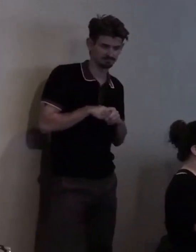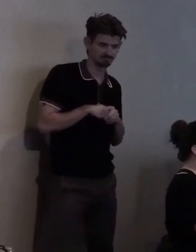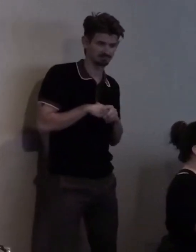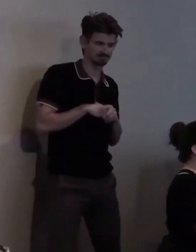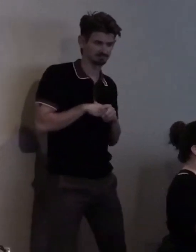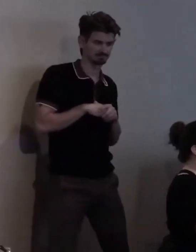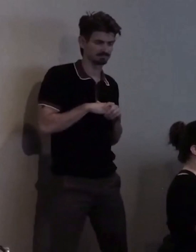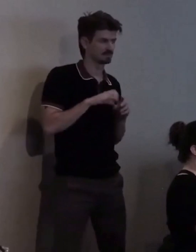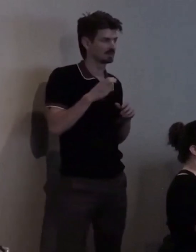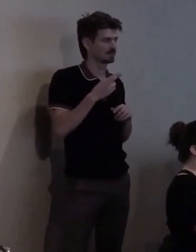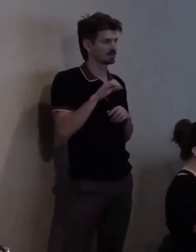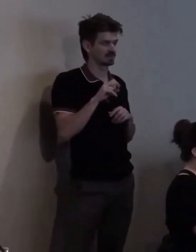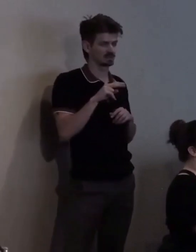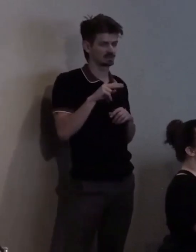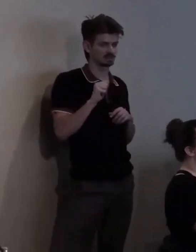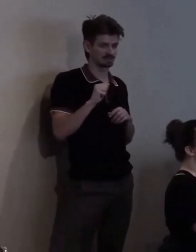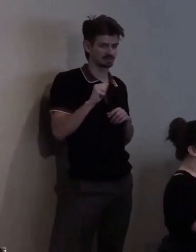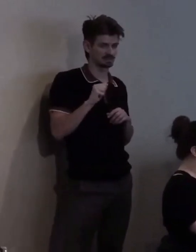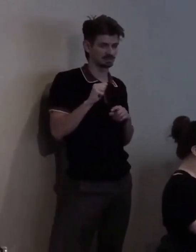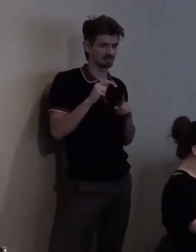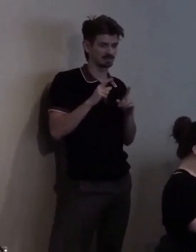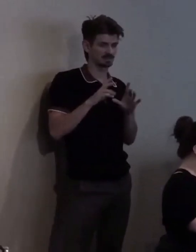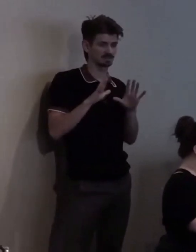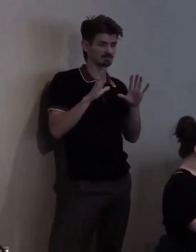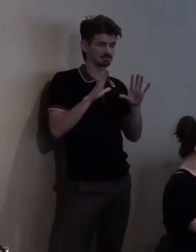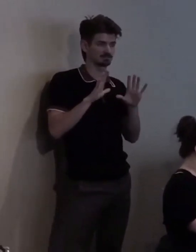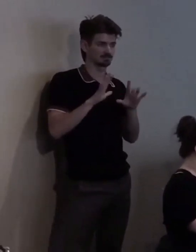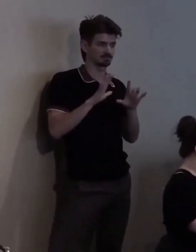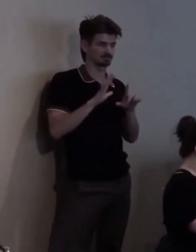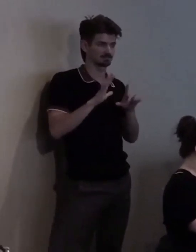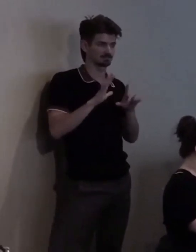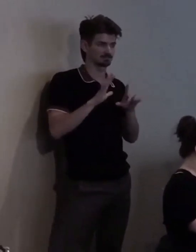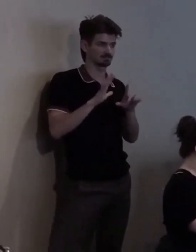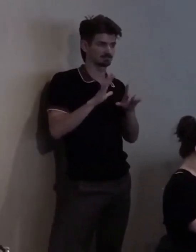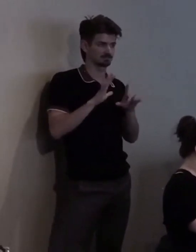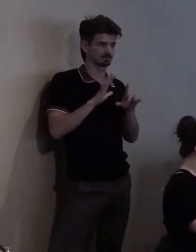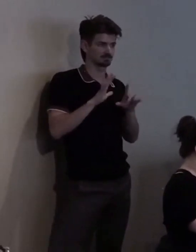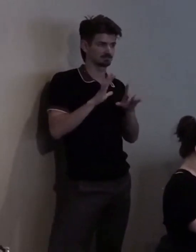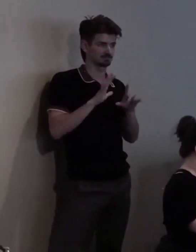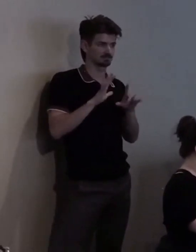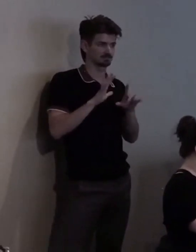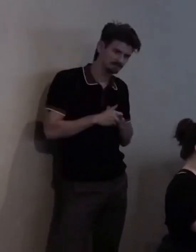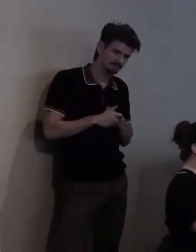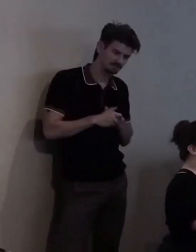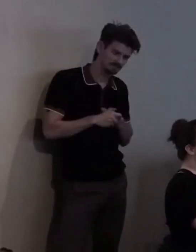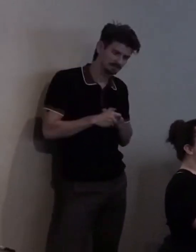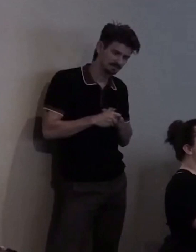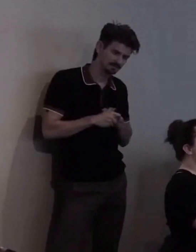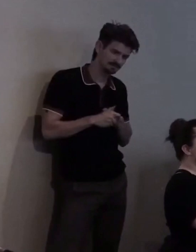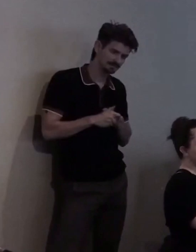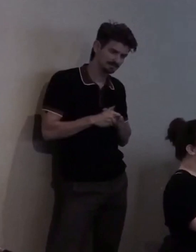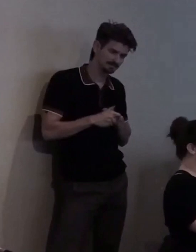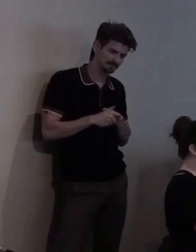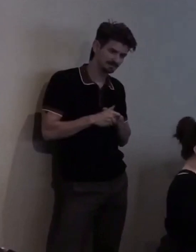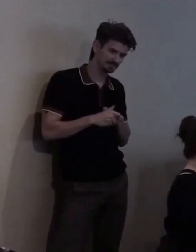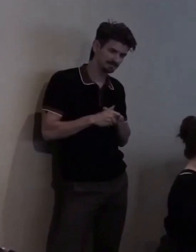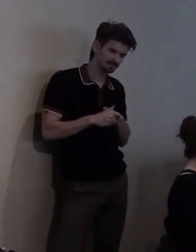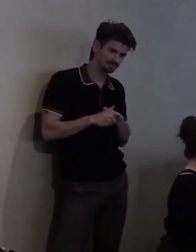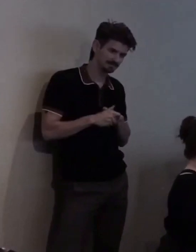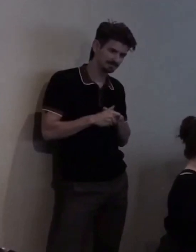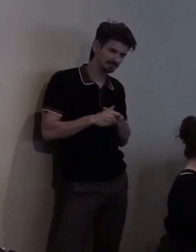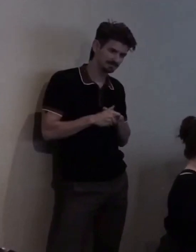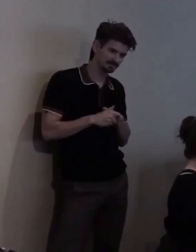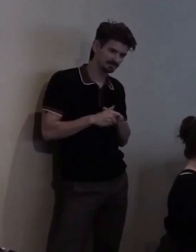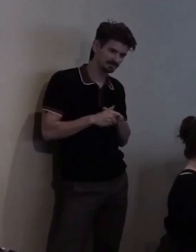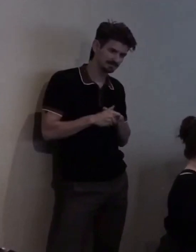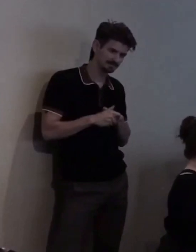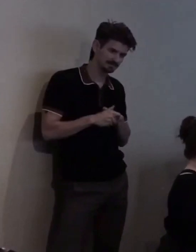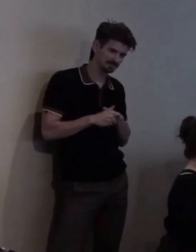Christina has done that all as a volunteer, and so... Uhm... We... I'm so incredibly honored tonight to give you this award.